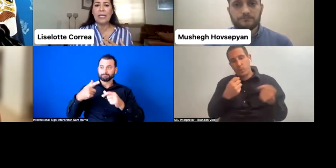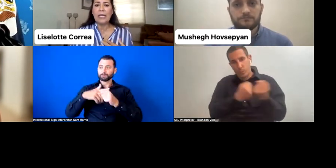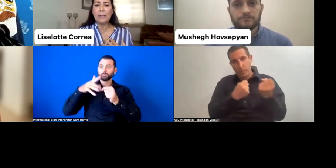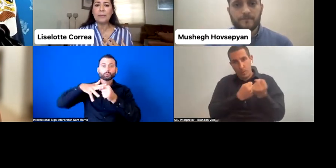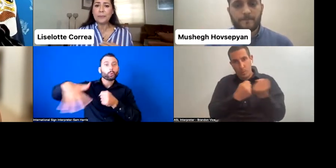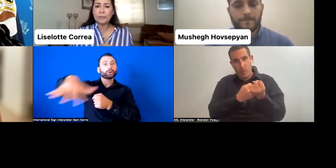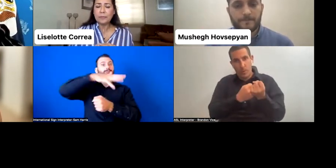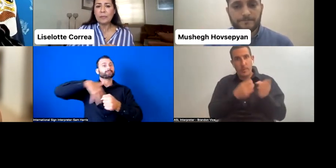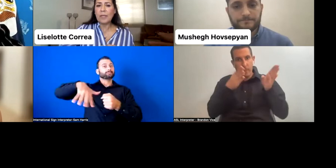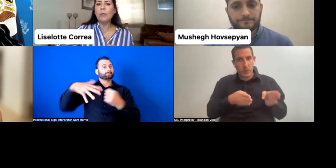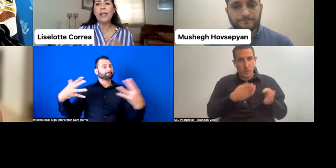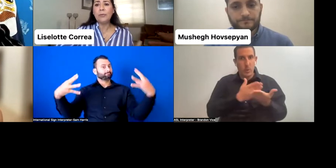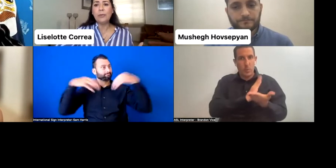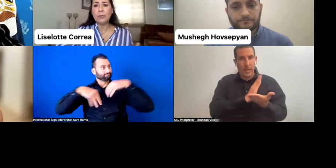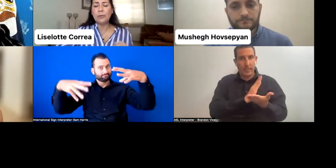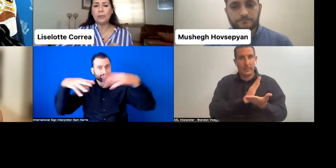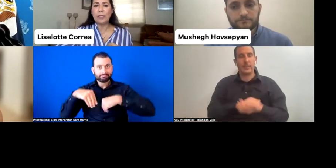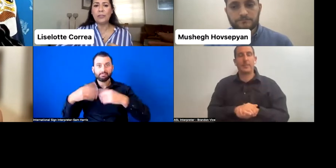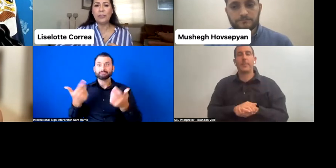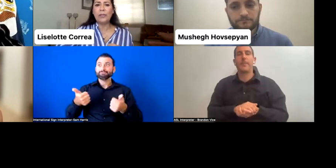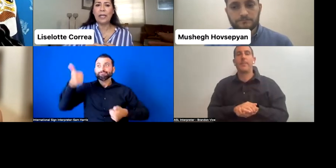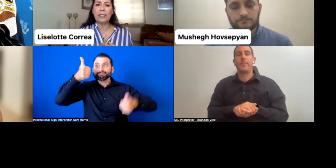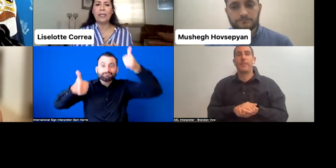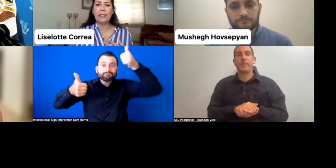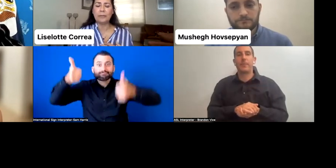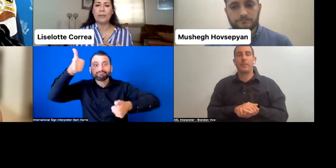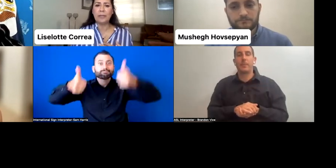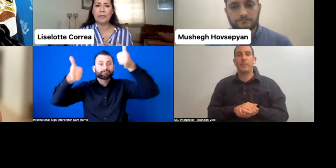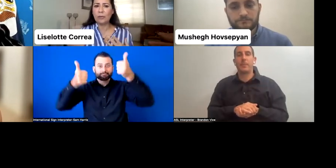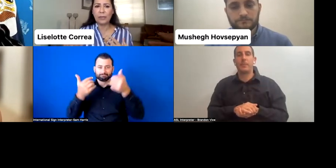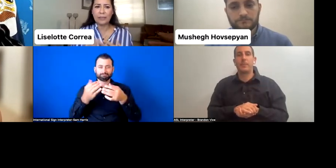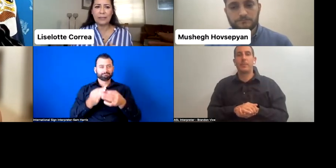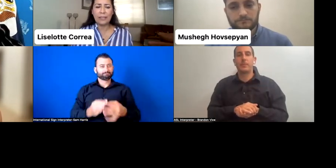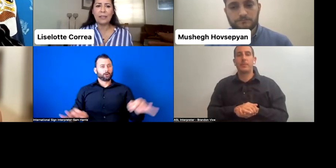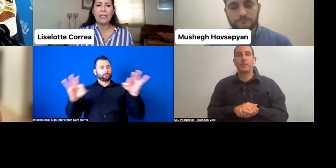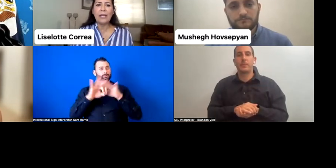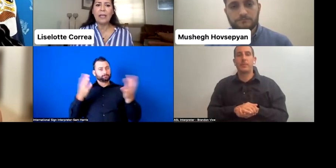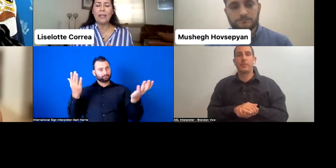And we have to mention that, as already said,